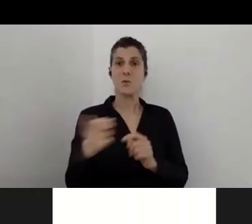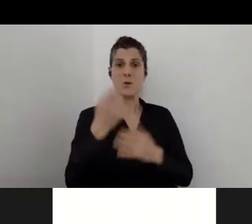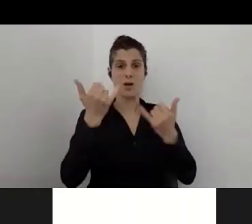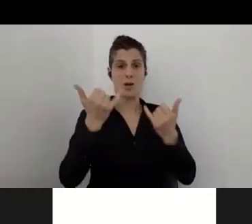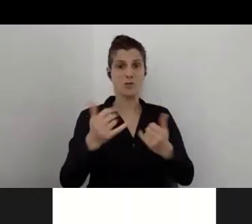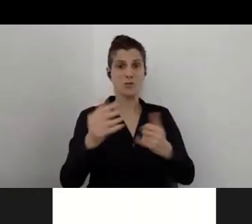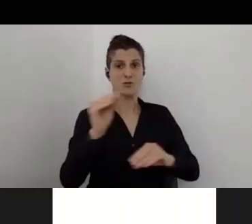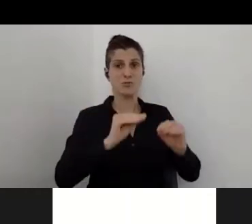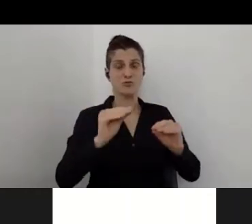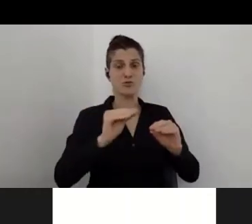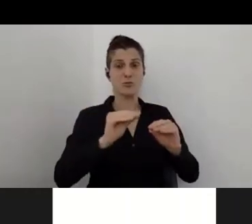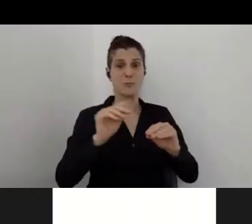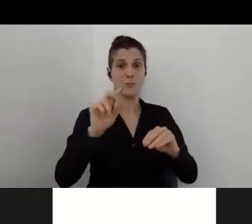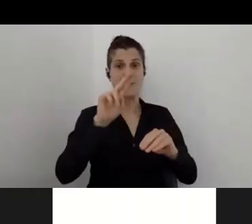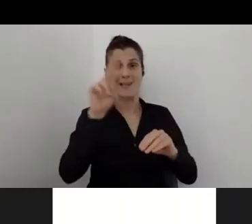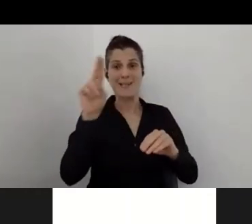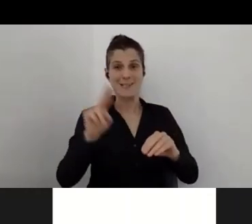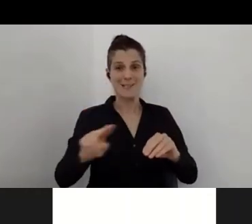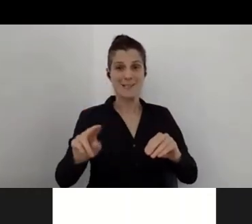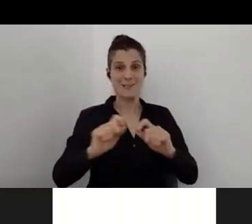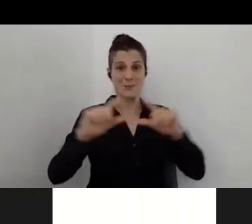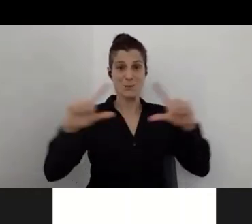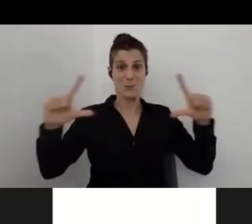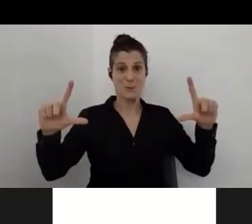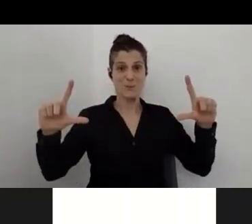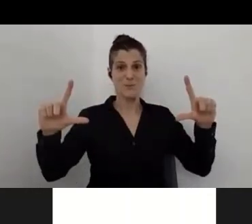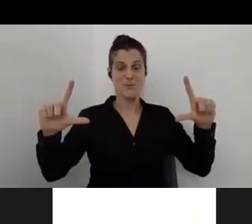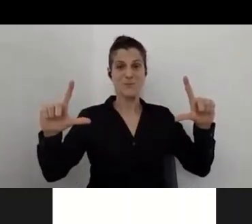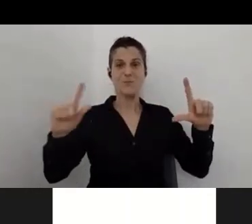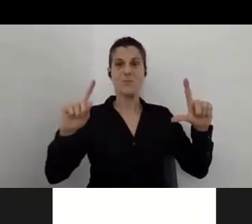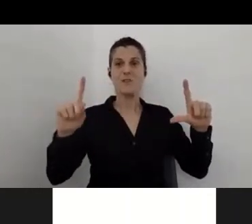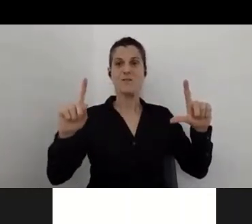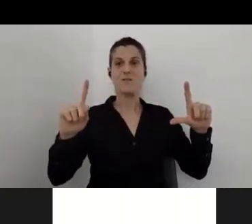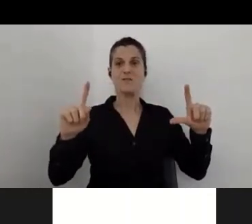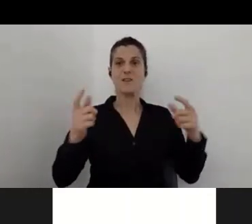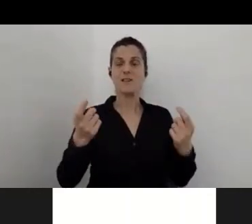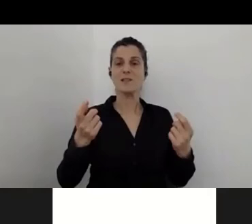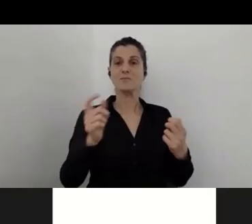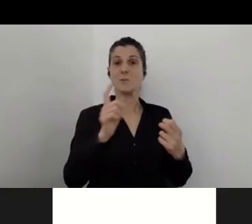and captions is something that everybody needs, and we have